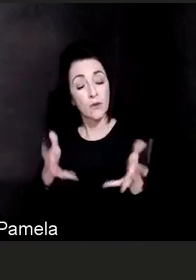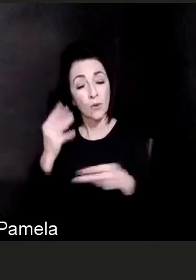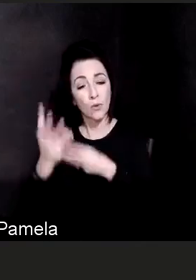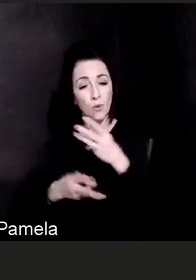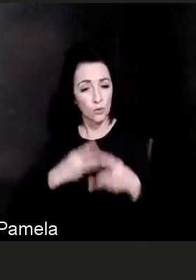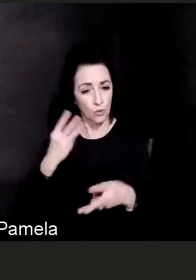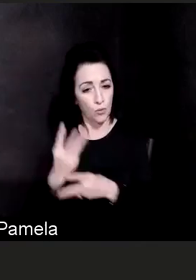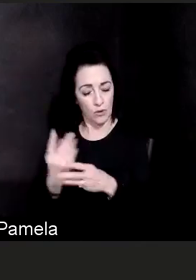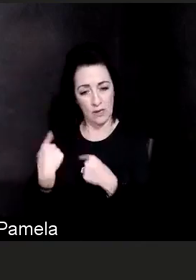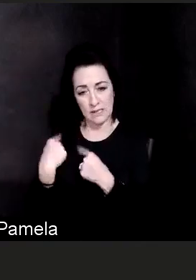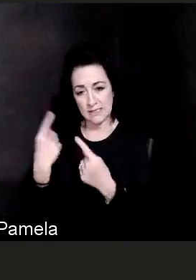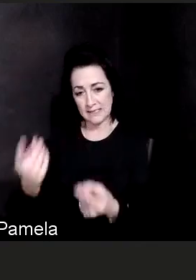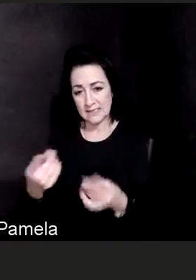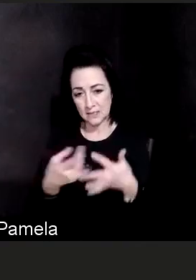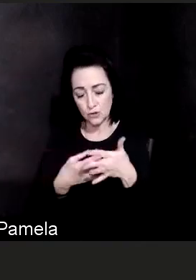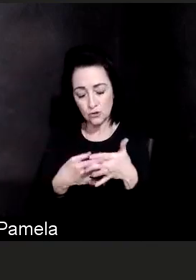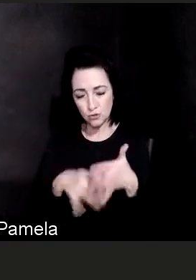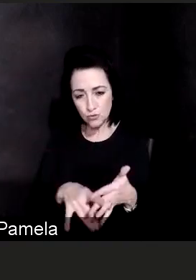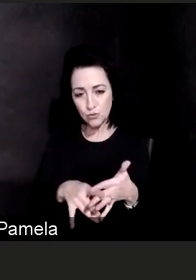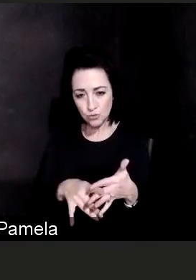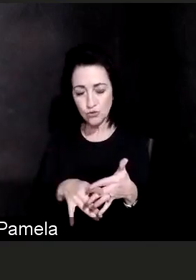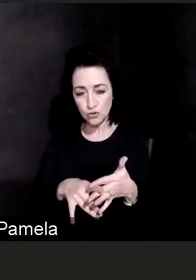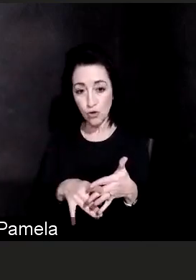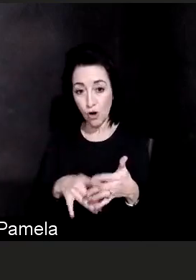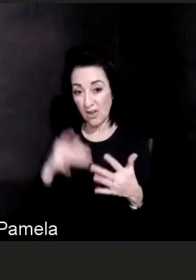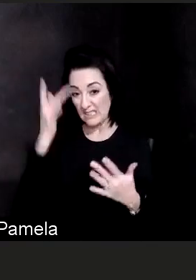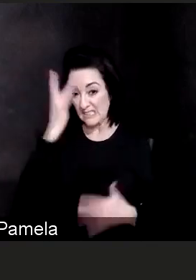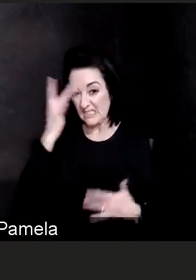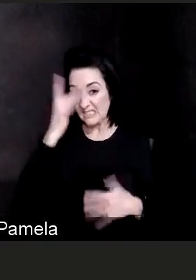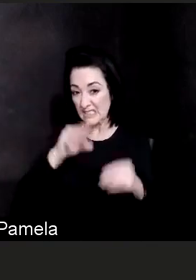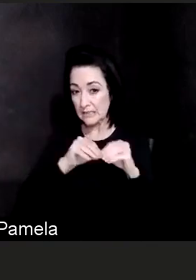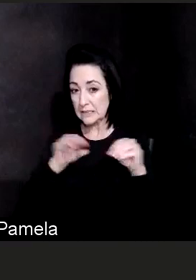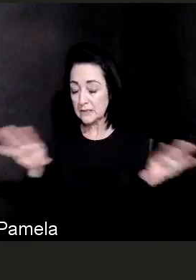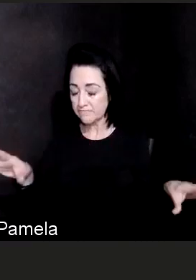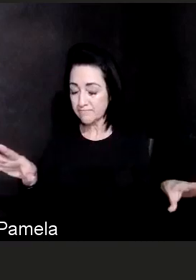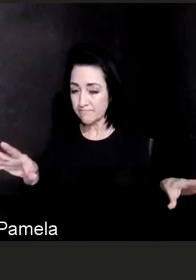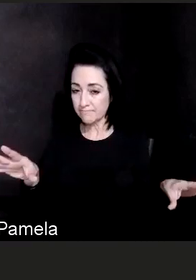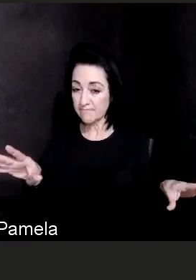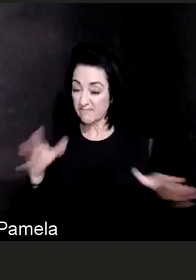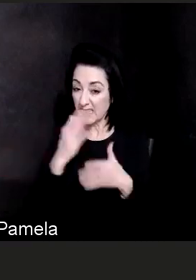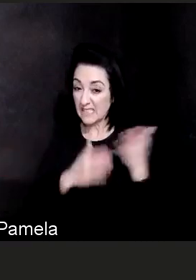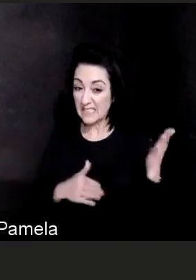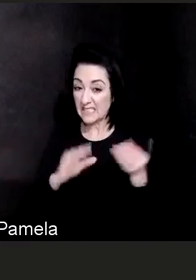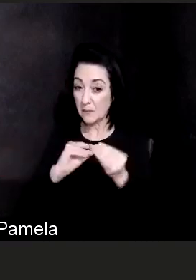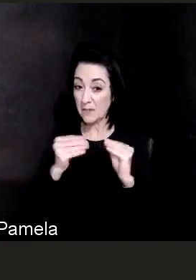and these numbers are a little astonishing, so bear with me, since the start of the pandemic there have been